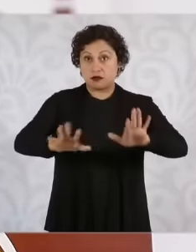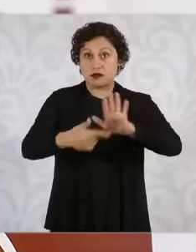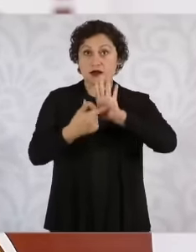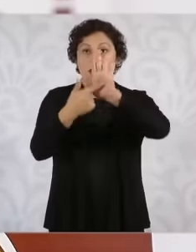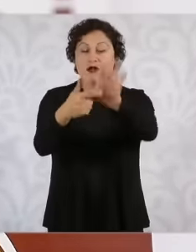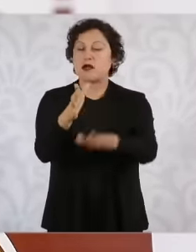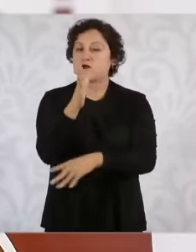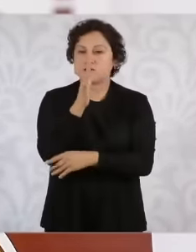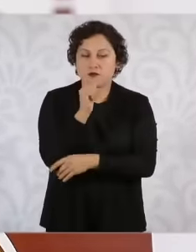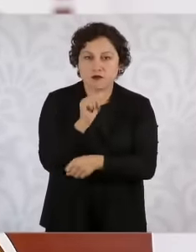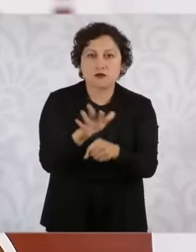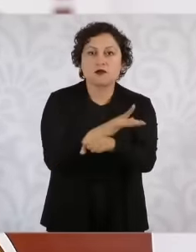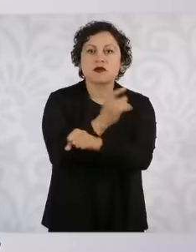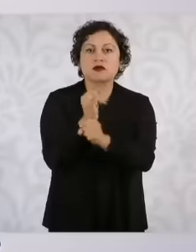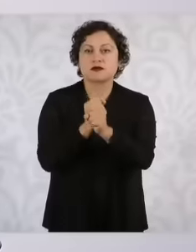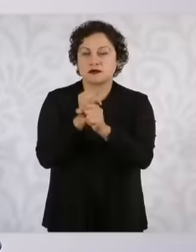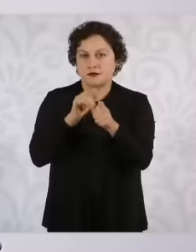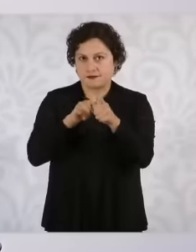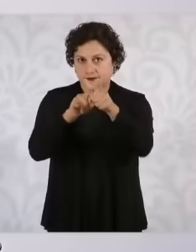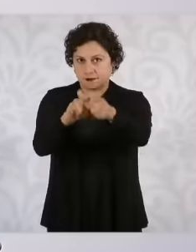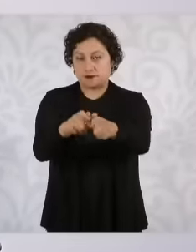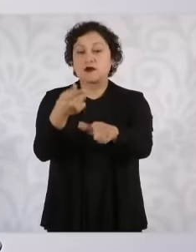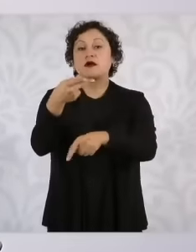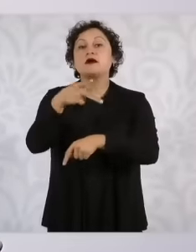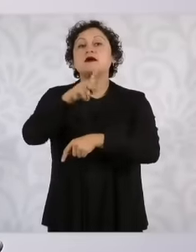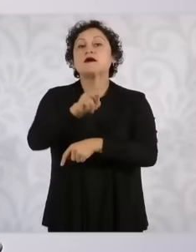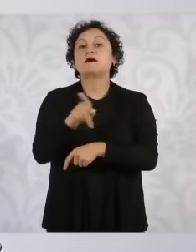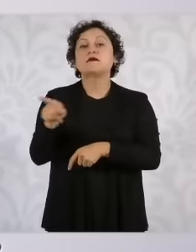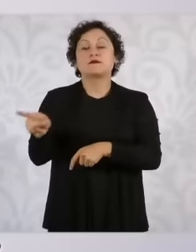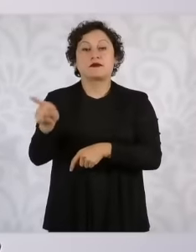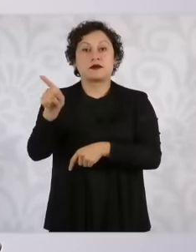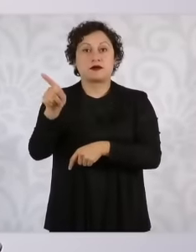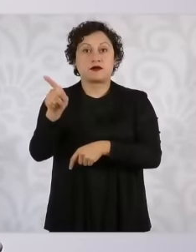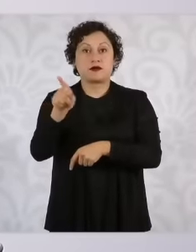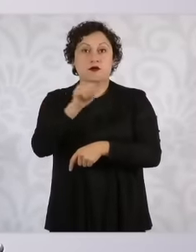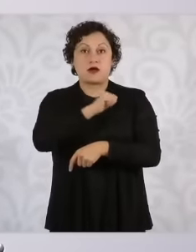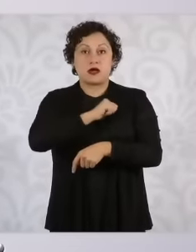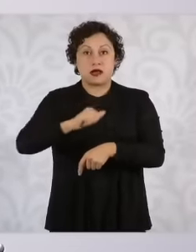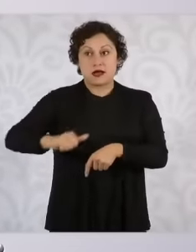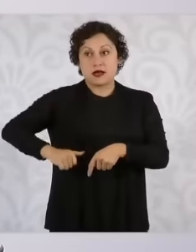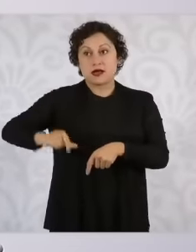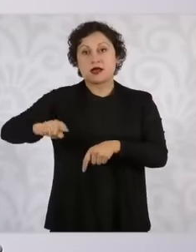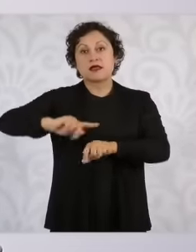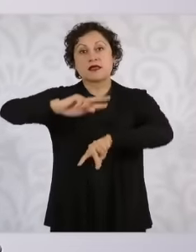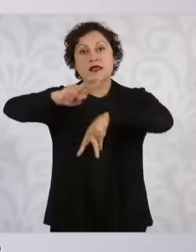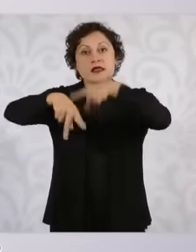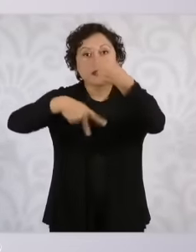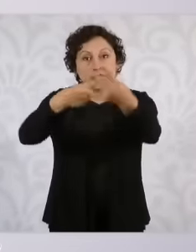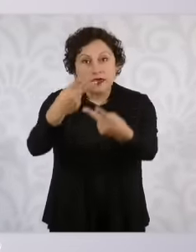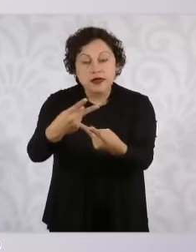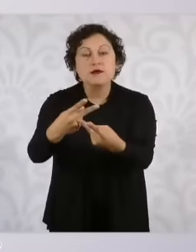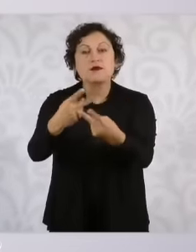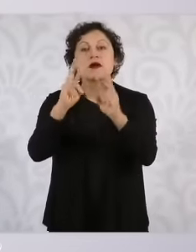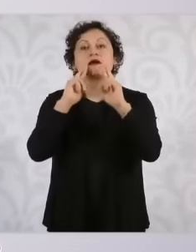of the investigation itself but the mayor goes he was going to go to petaquillas to a meeting only he leaves